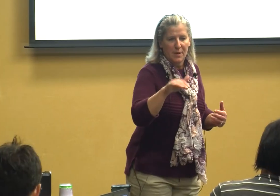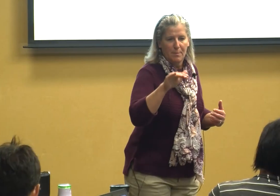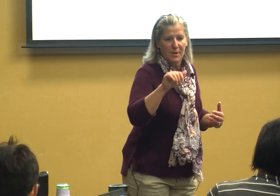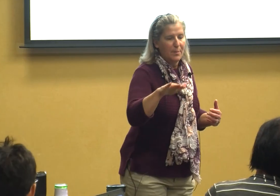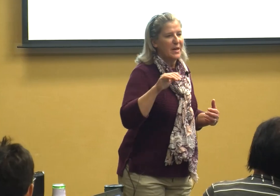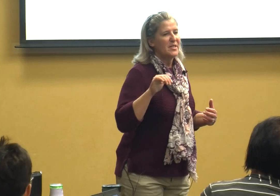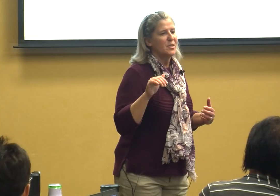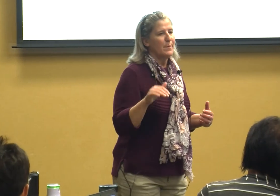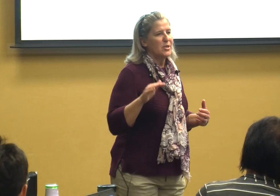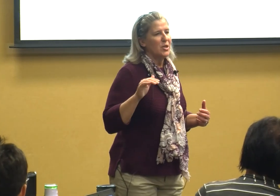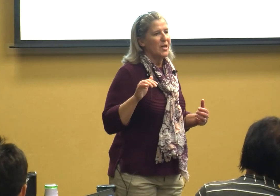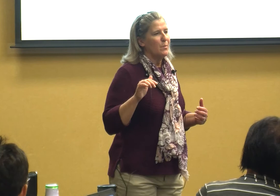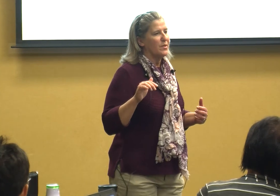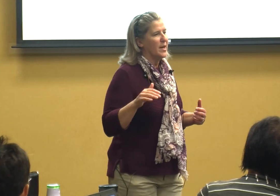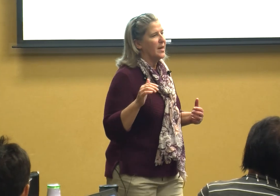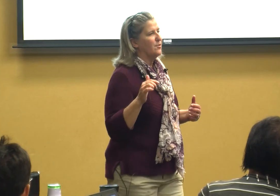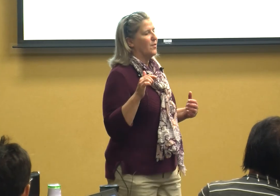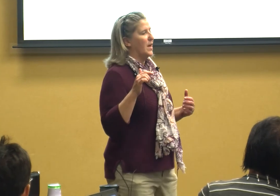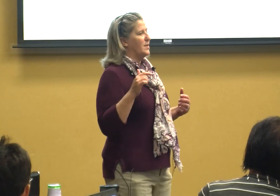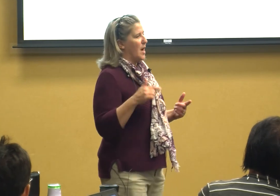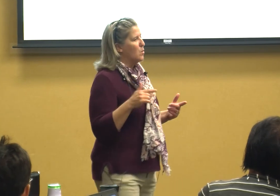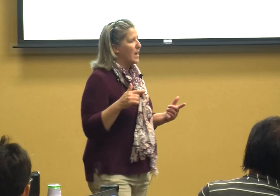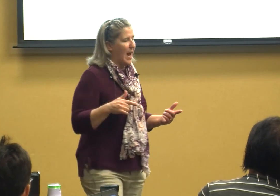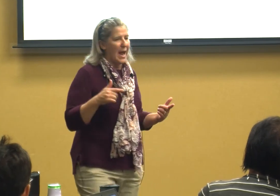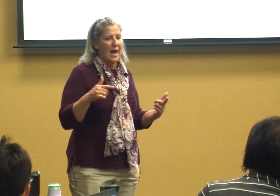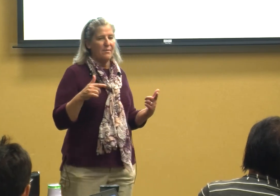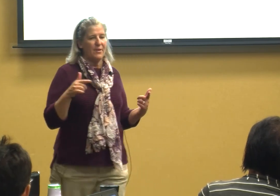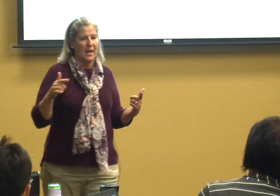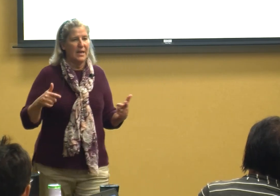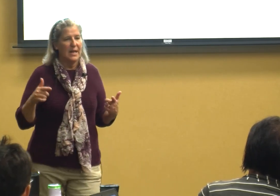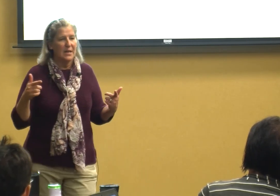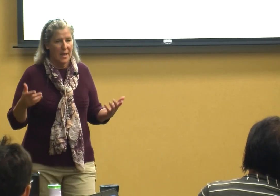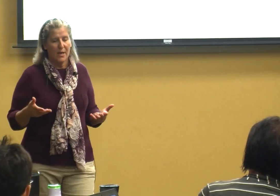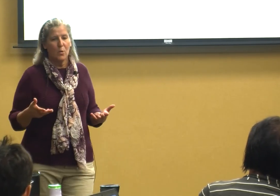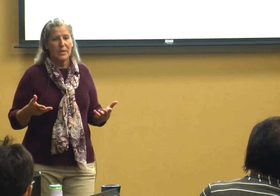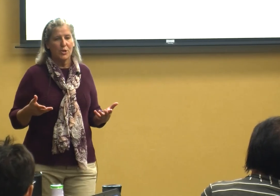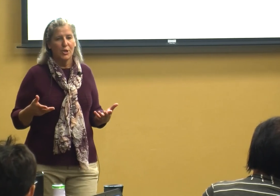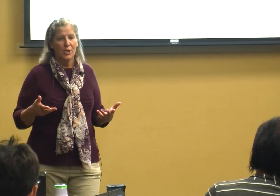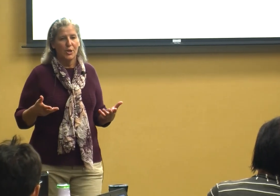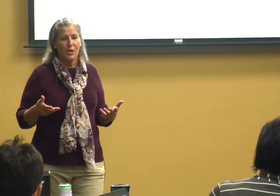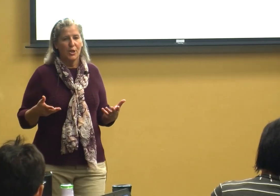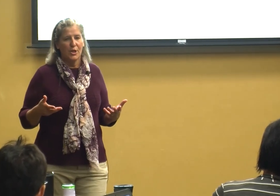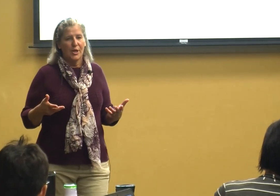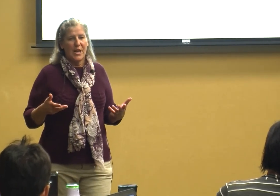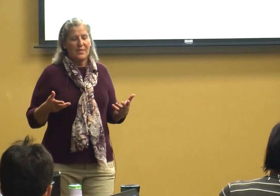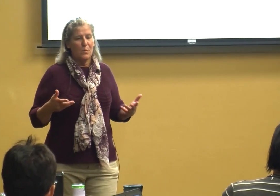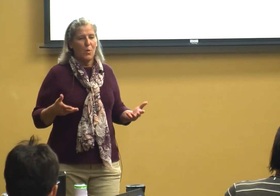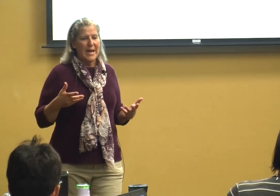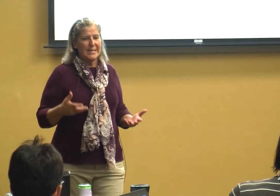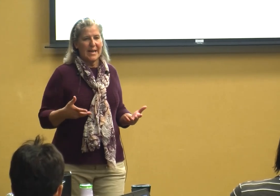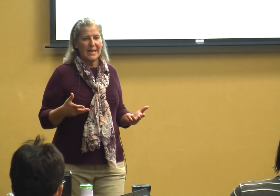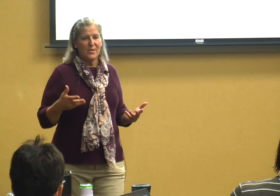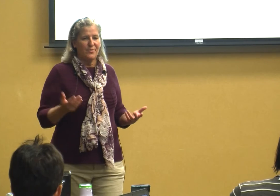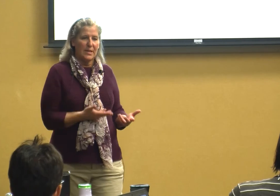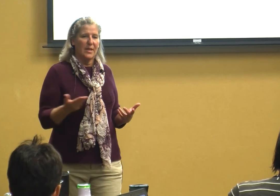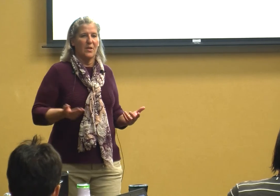it but it and especially with kids that don't have any language then we tend to fill in those